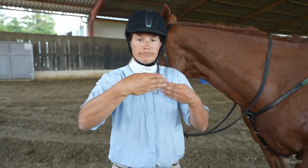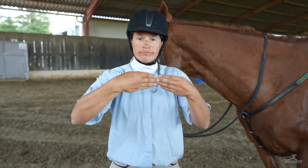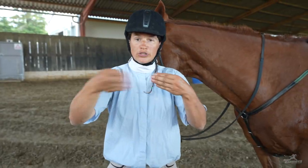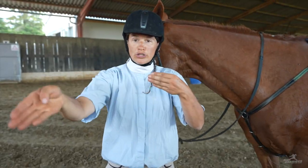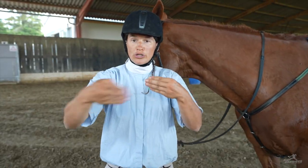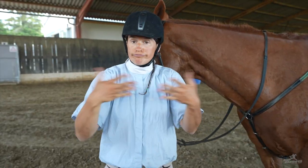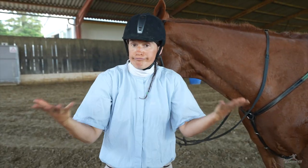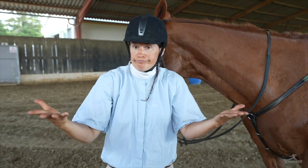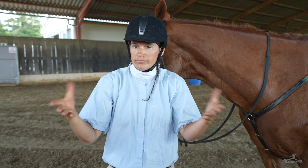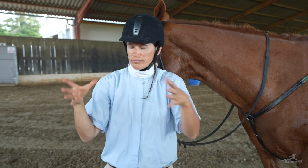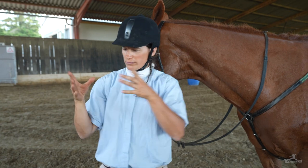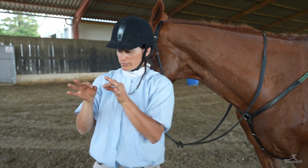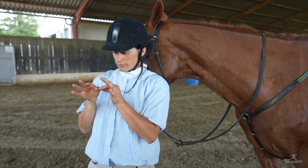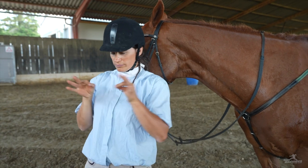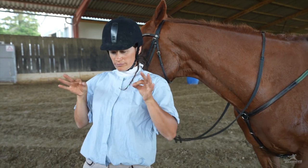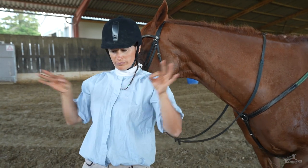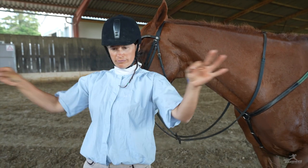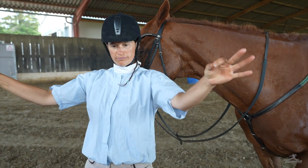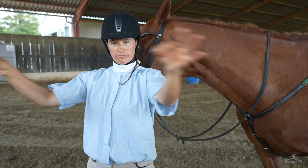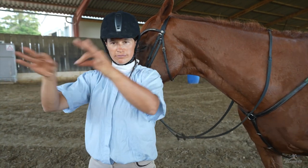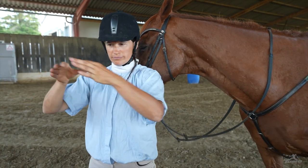The gate phase, for example,